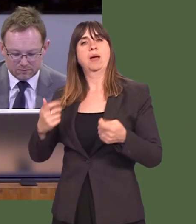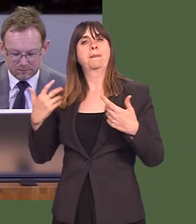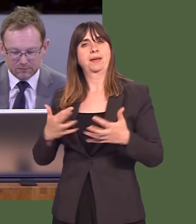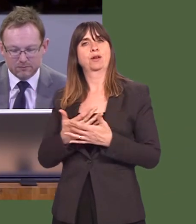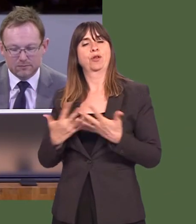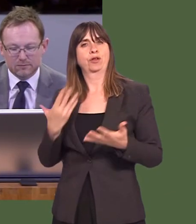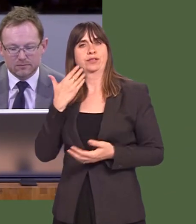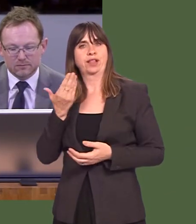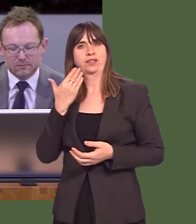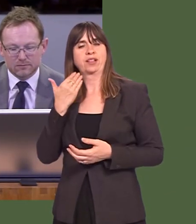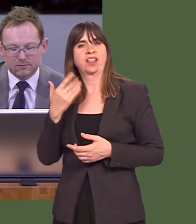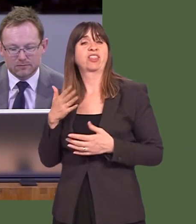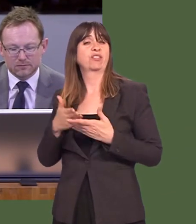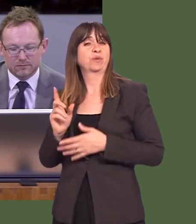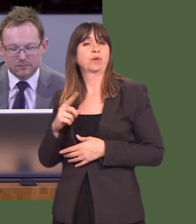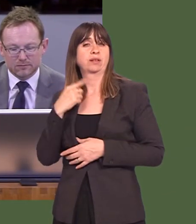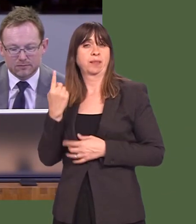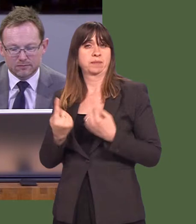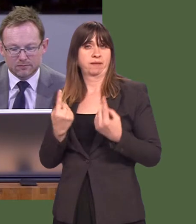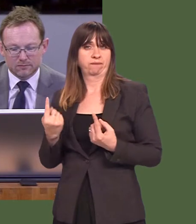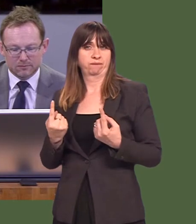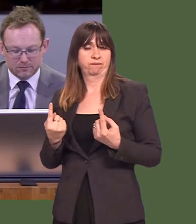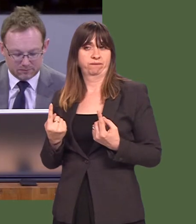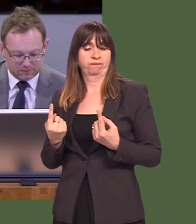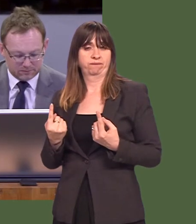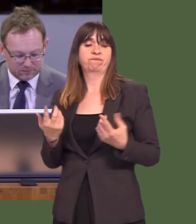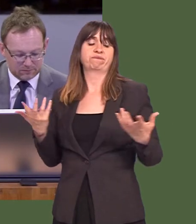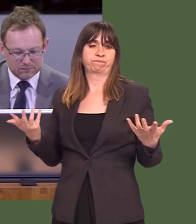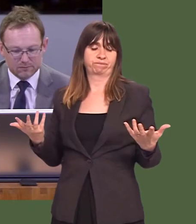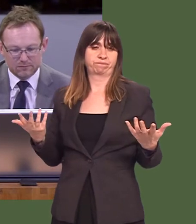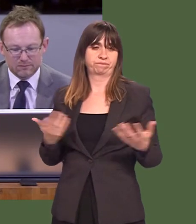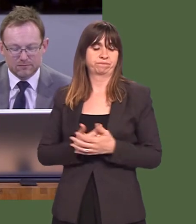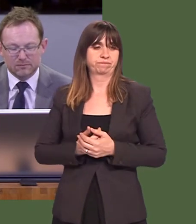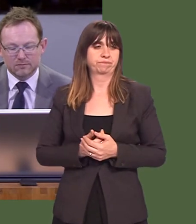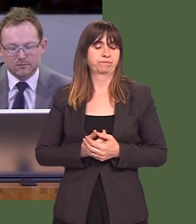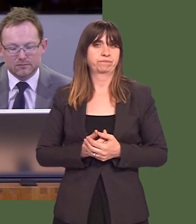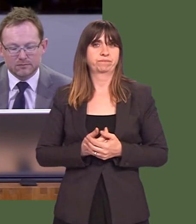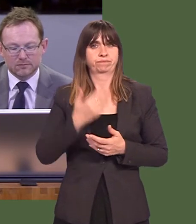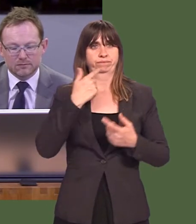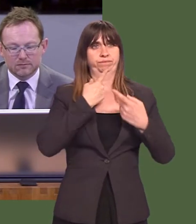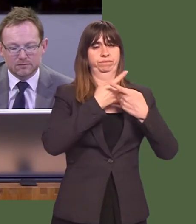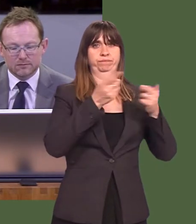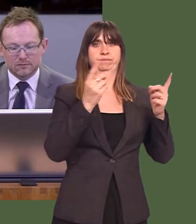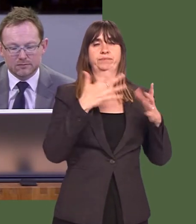Now, earlier this year, the Prime Minister of the United Kingdom made an announcement